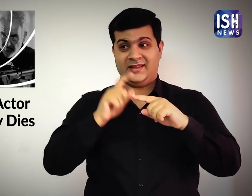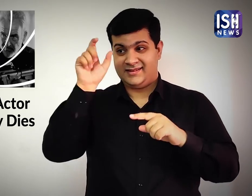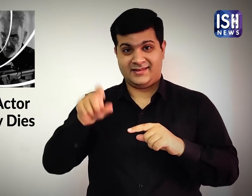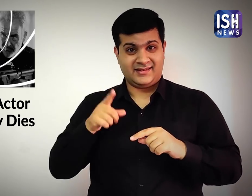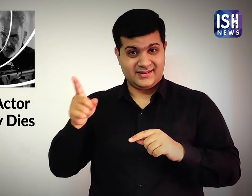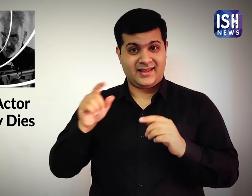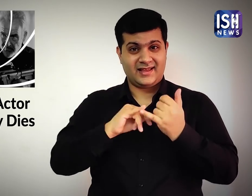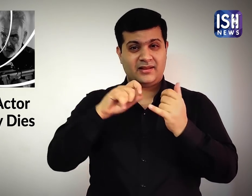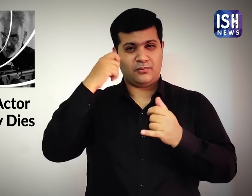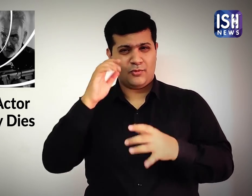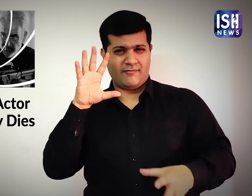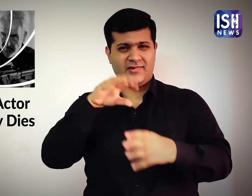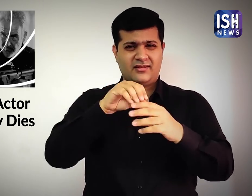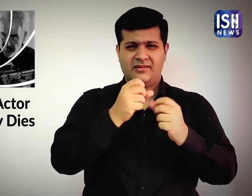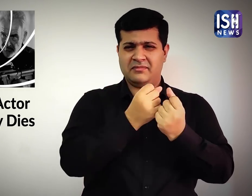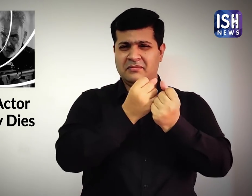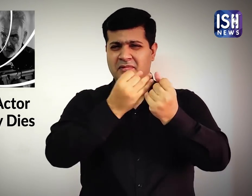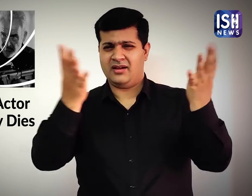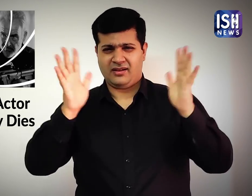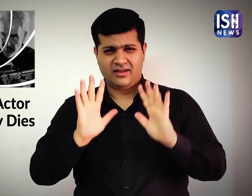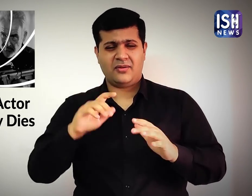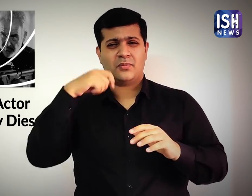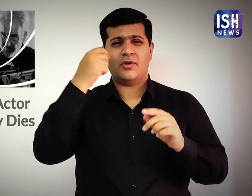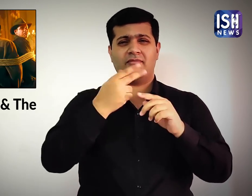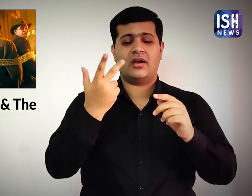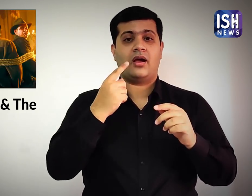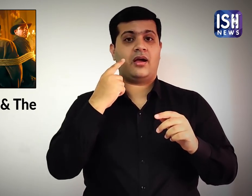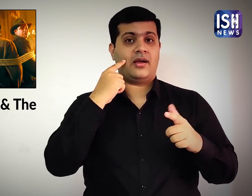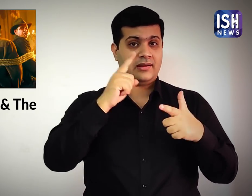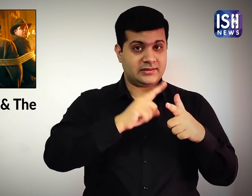Connery’s other famous include Indiana Jones,